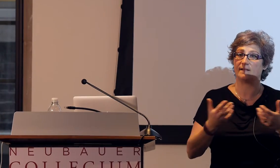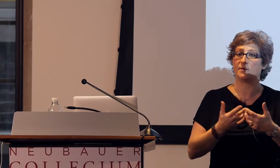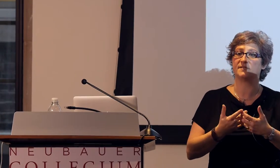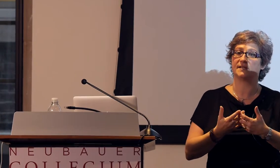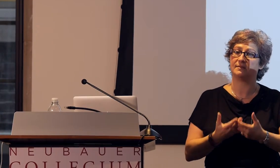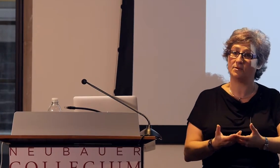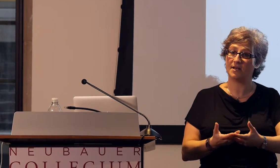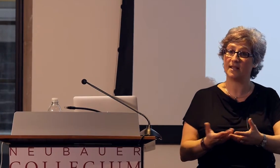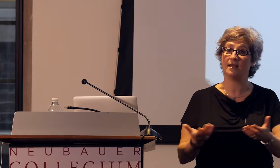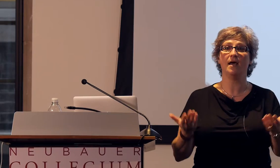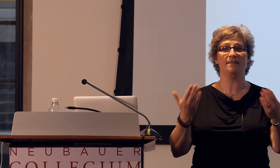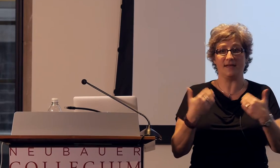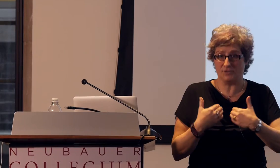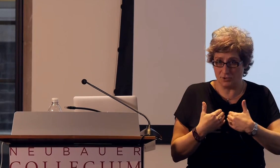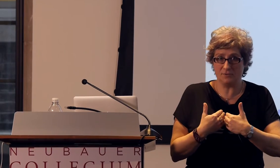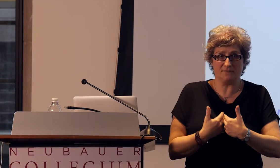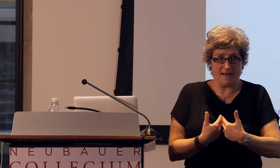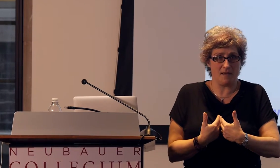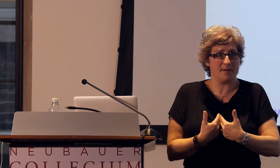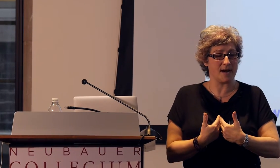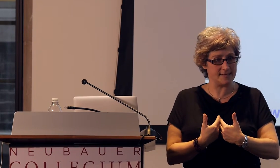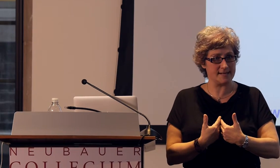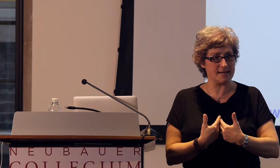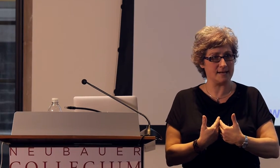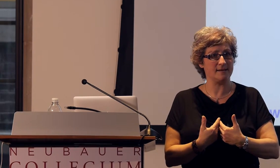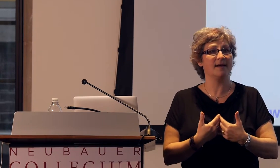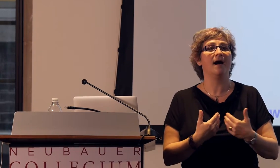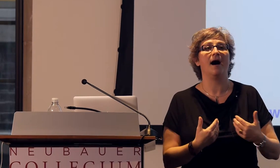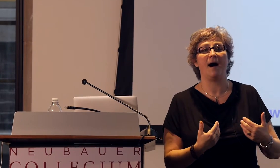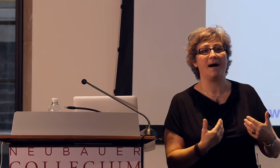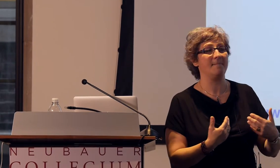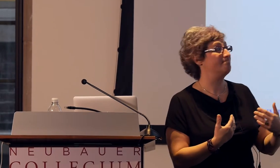in a linguistic community, they do develop an identity,